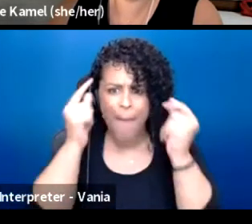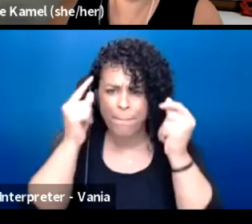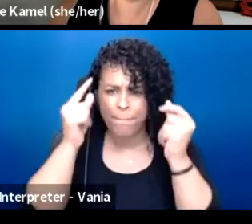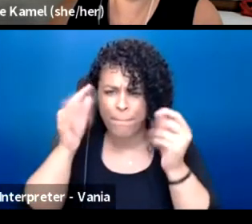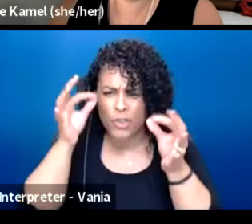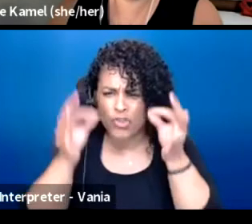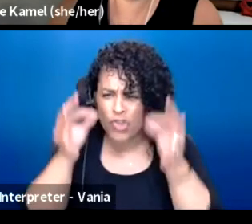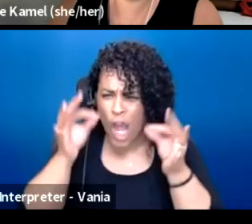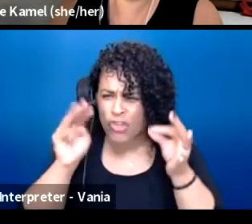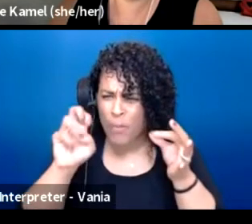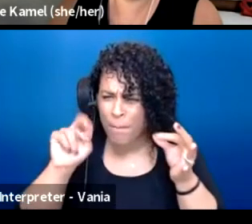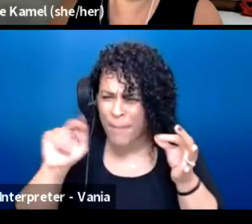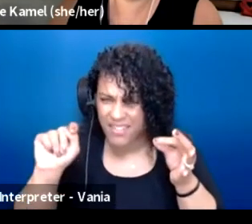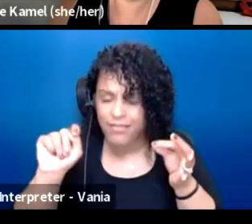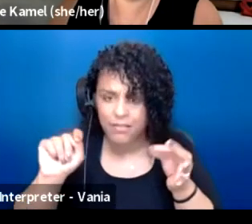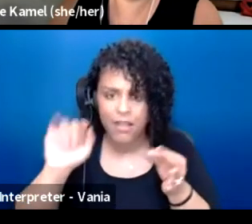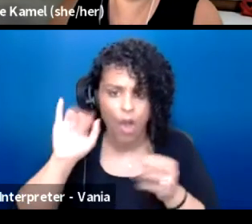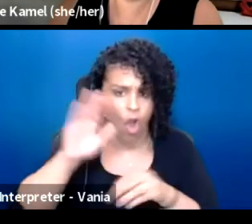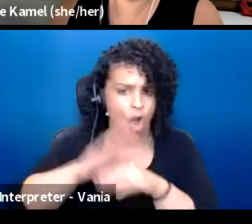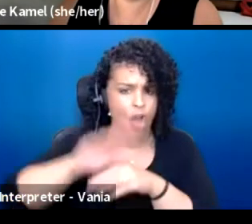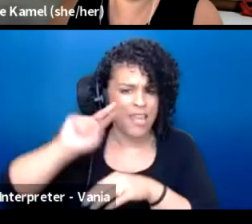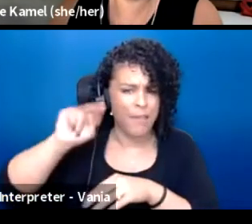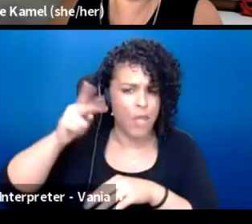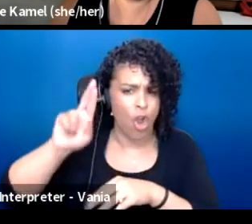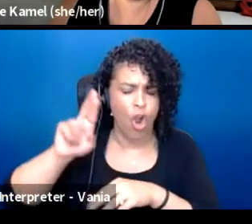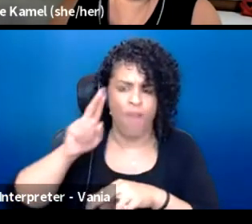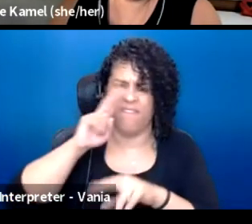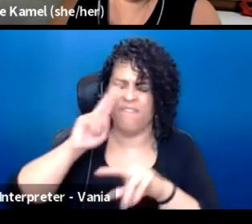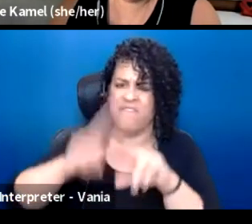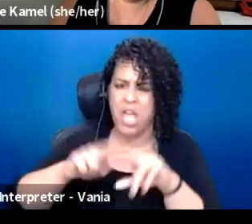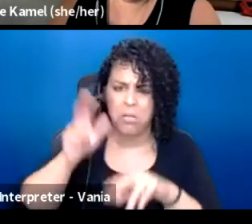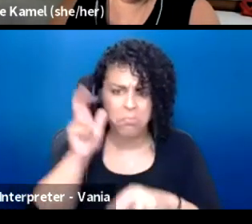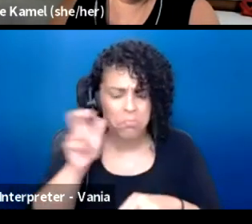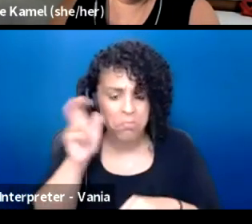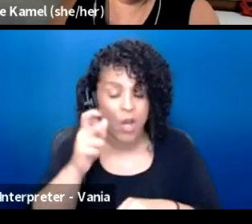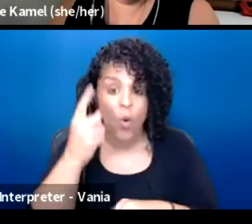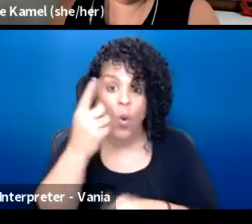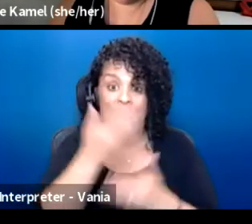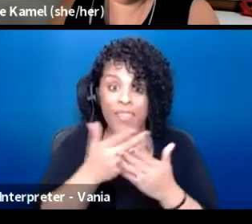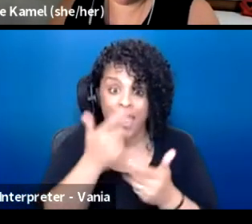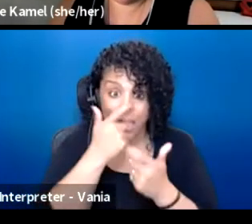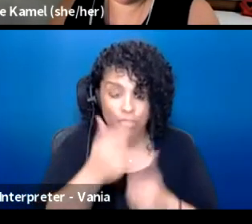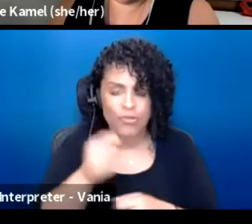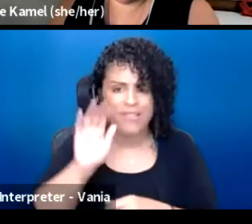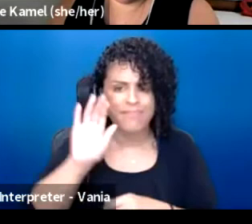It's on NPR. I think it's pretty fun. And something really interesting is that his podcast is,